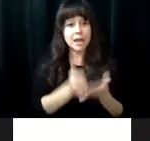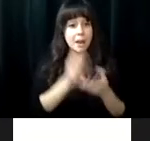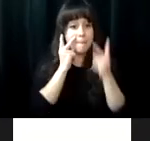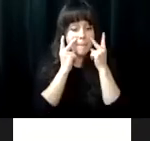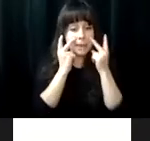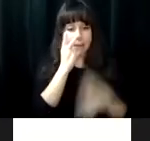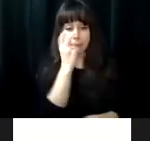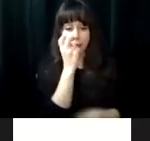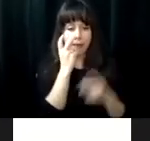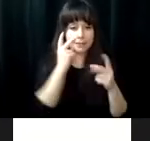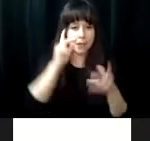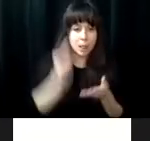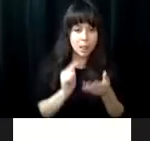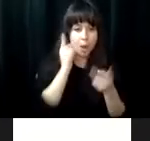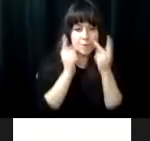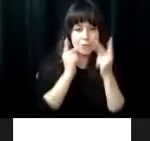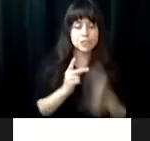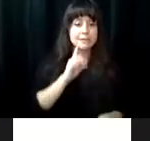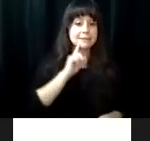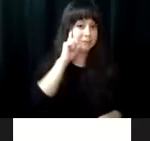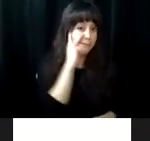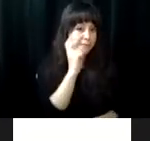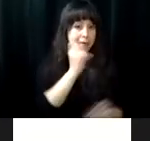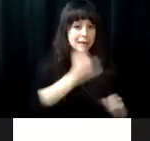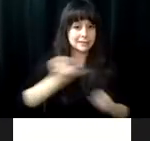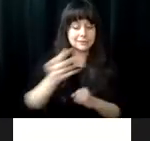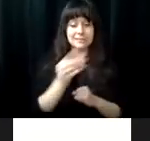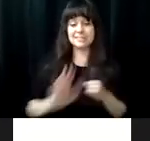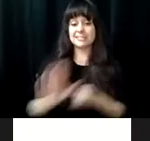from other states and countries. This innovative approach has helped